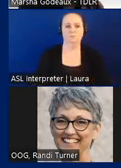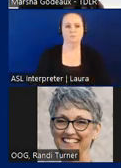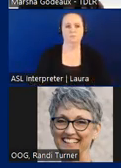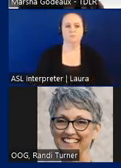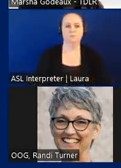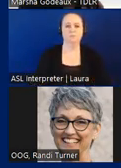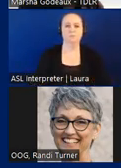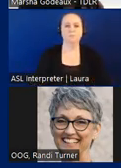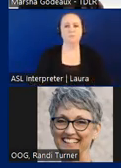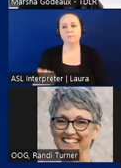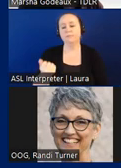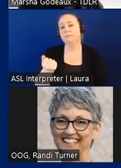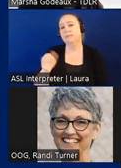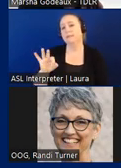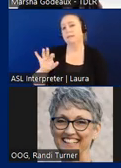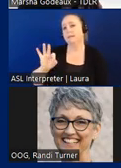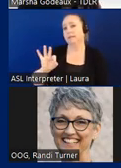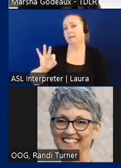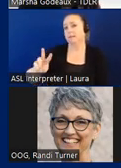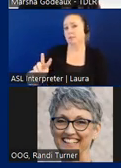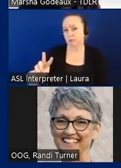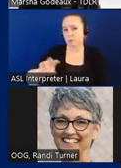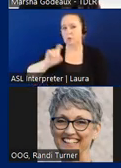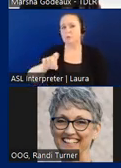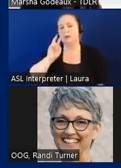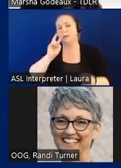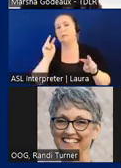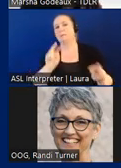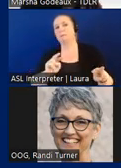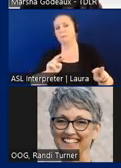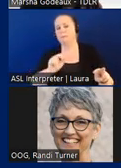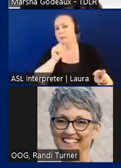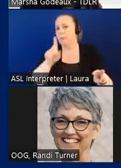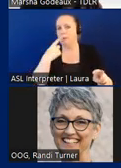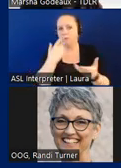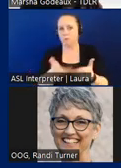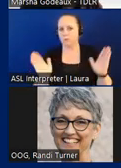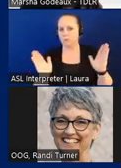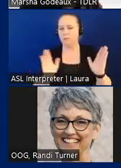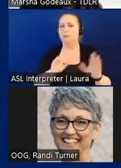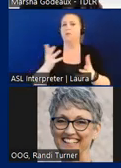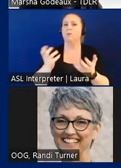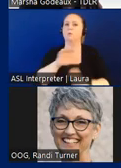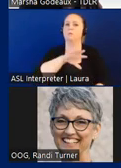in 1992 Texas set up sites on facilities beyond the public to also include facilities of public